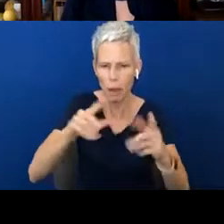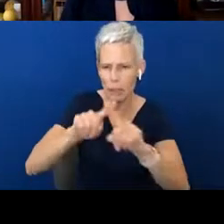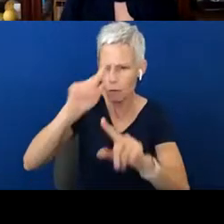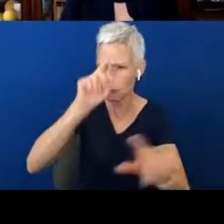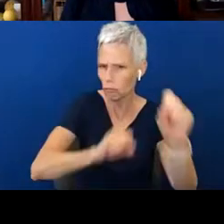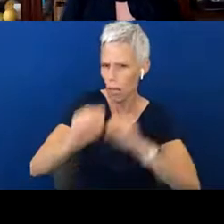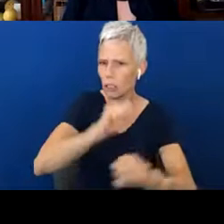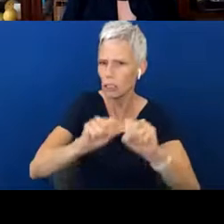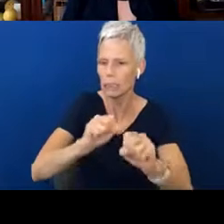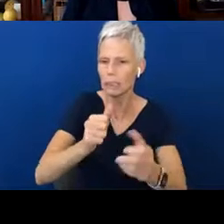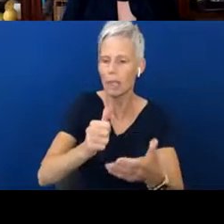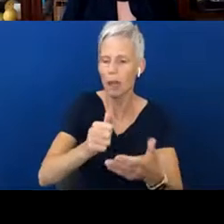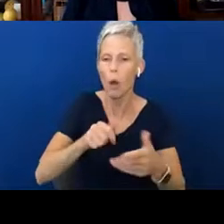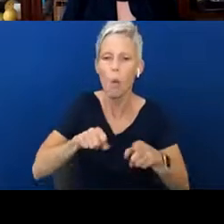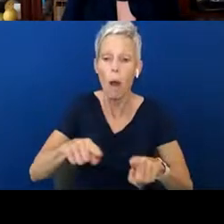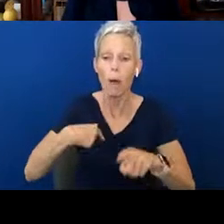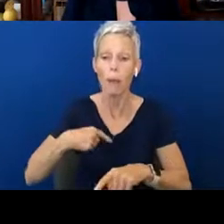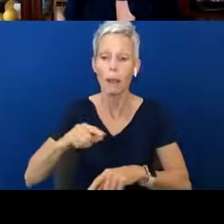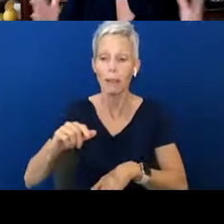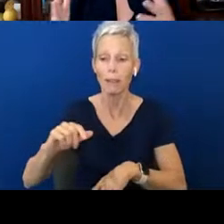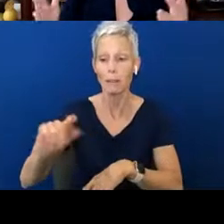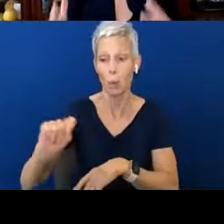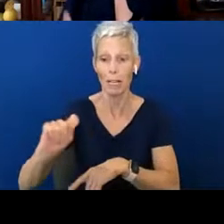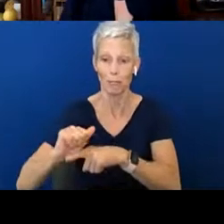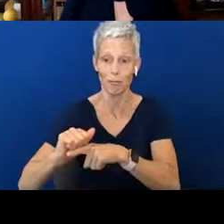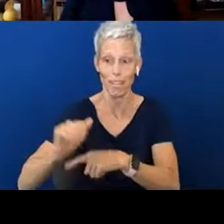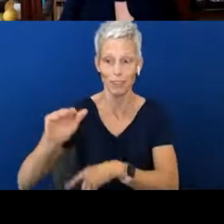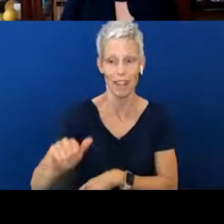when we're potty training our child. How does that fit into our day to day life